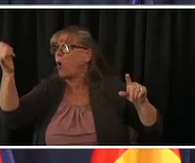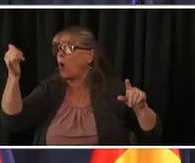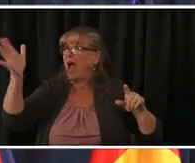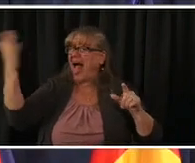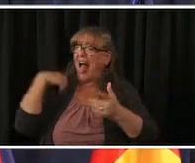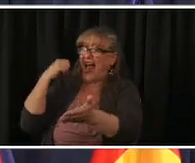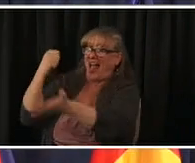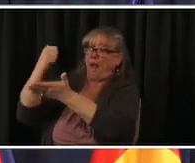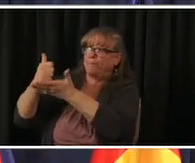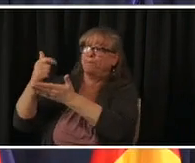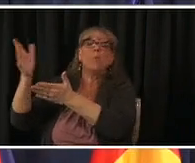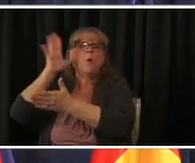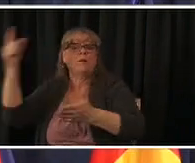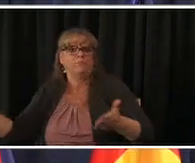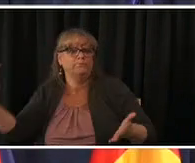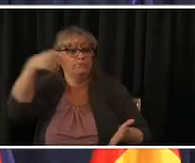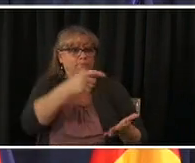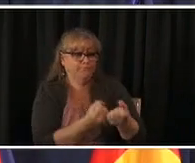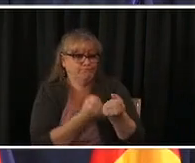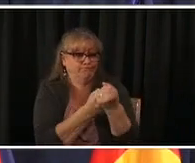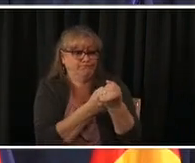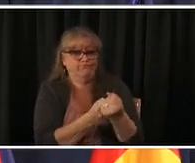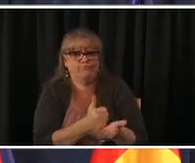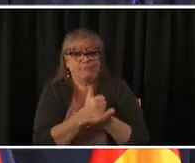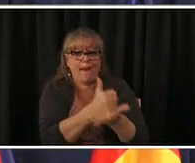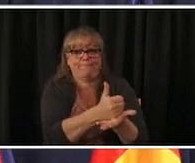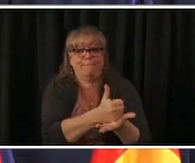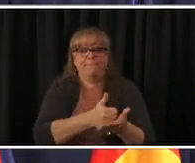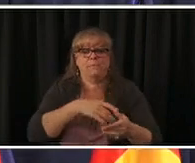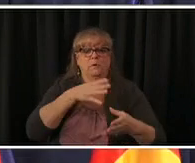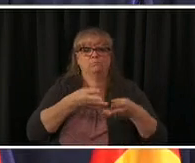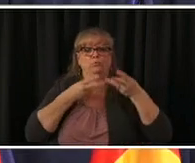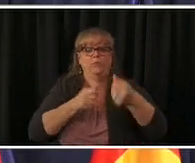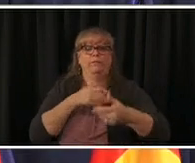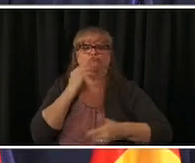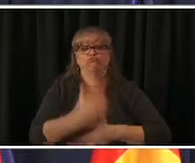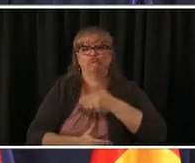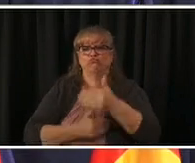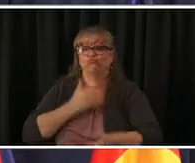hello governor police and general sherman this is vinita el judice at bloomberg news in denver